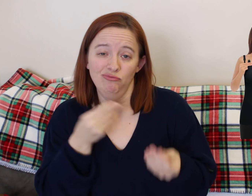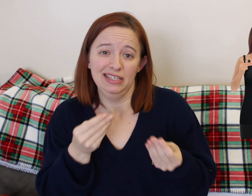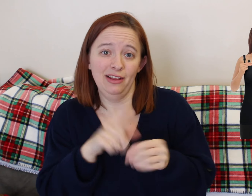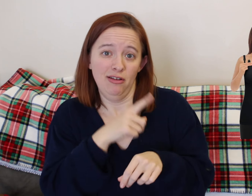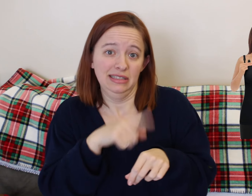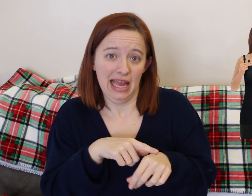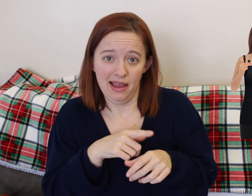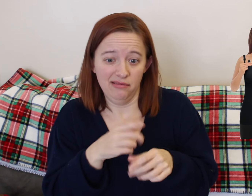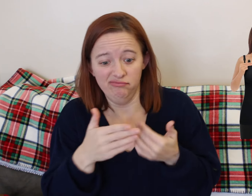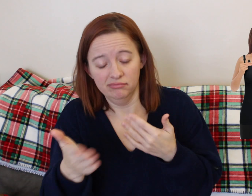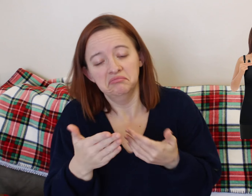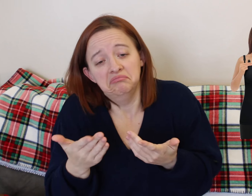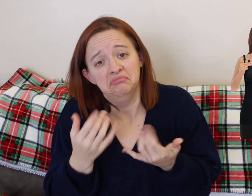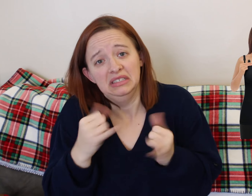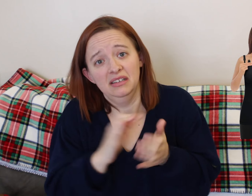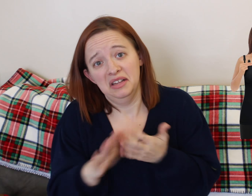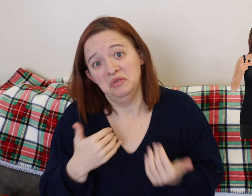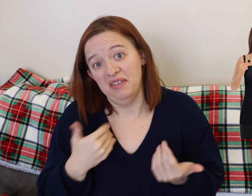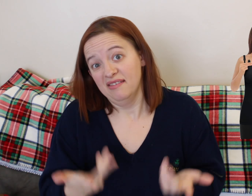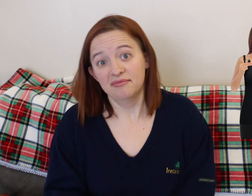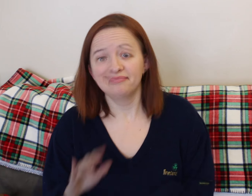Plus, you know it kind of helps to compress your stomach a little bit after birth.